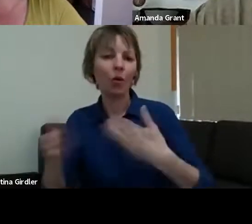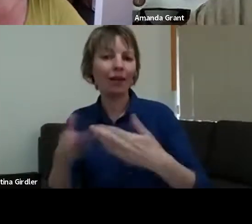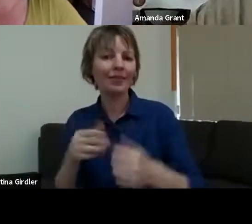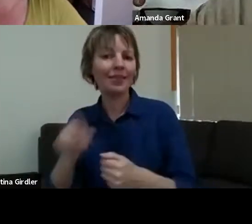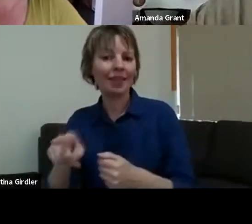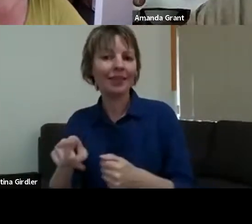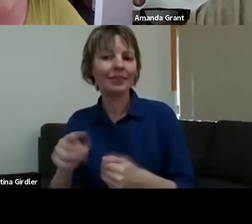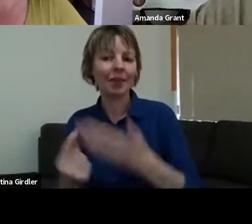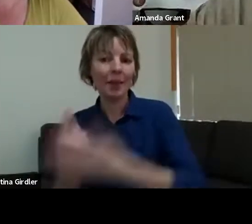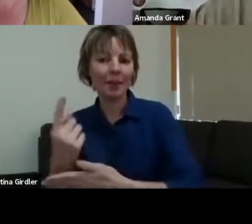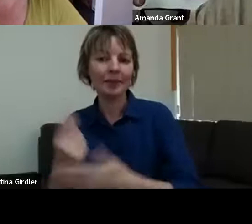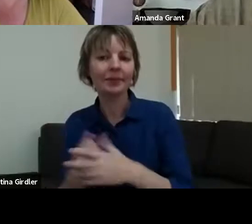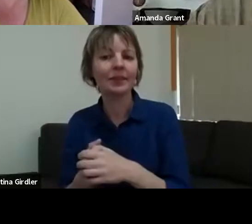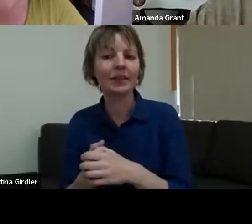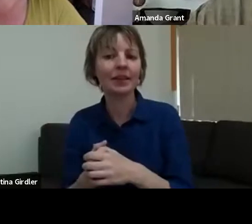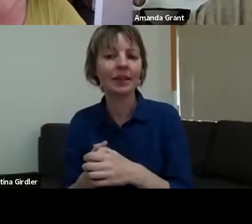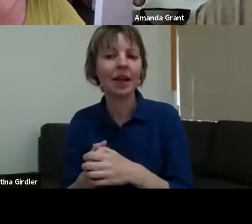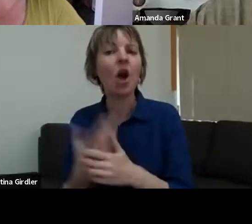small team, whereas we weren't organising a festival or anything